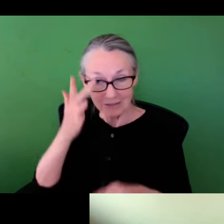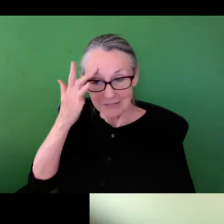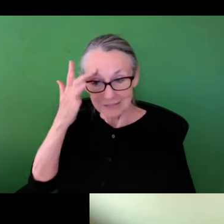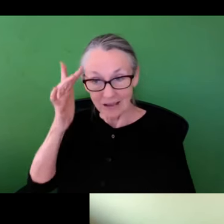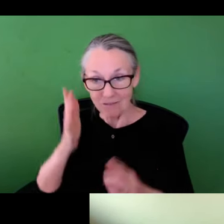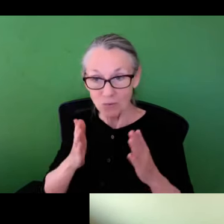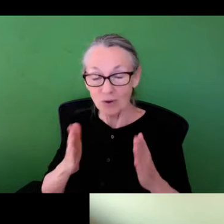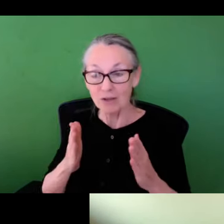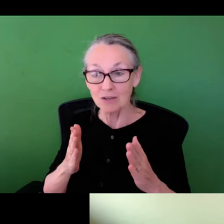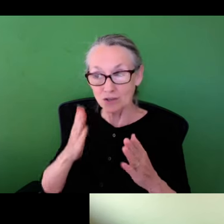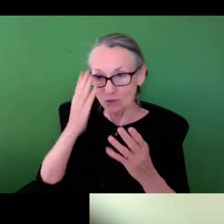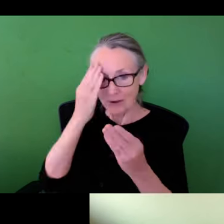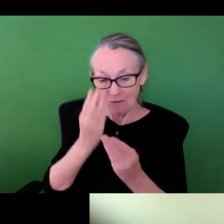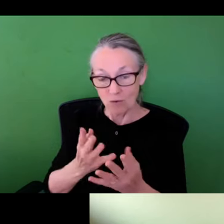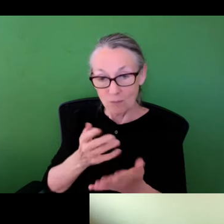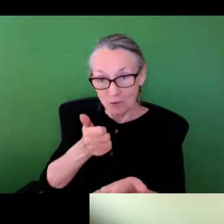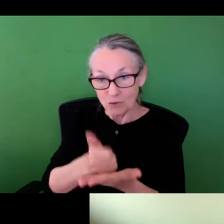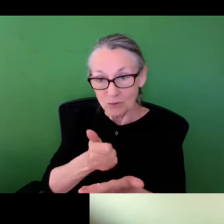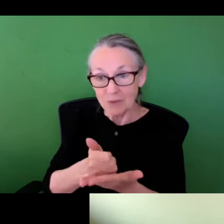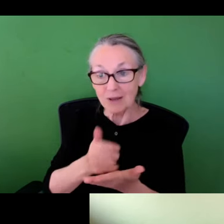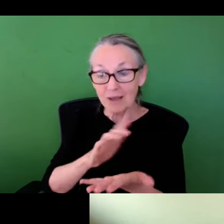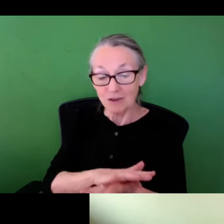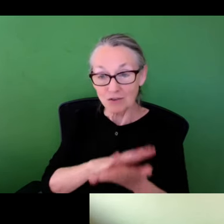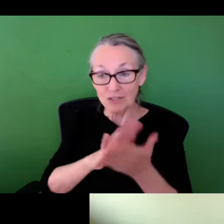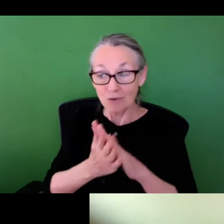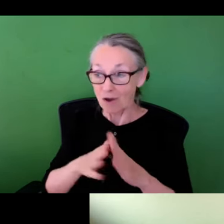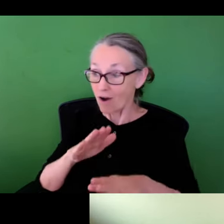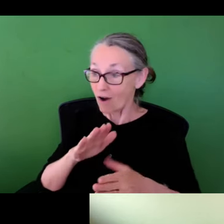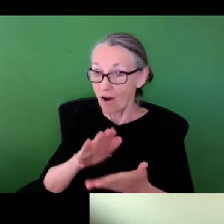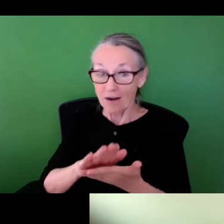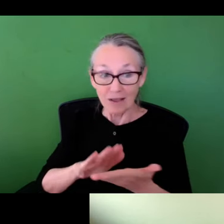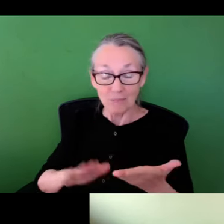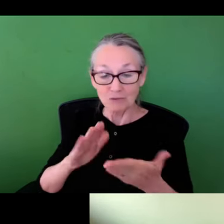that data in a technologically savvy way form